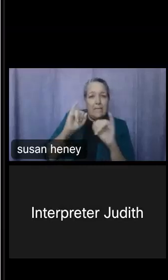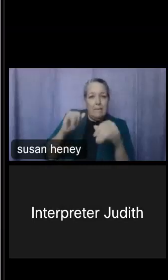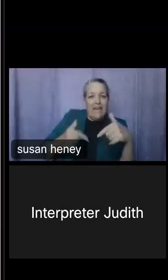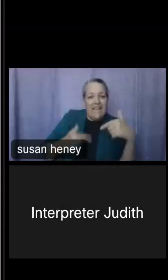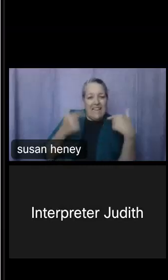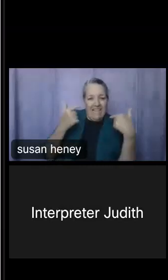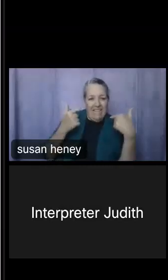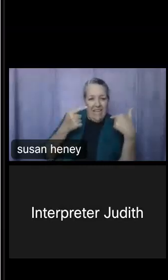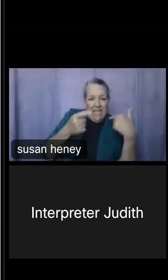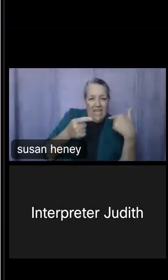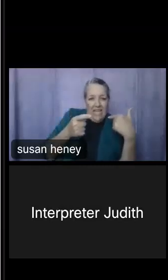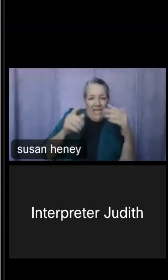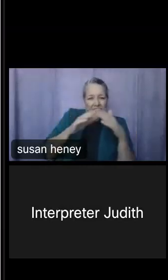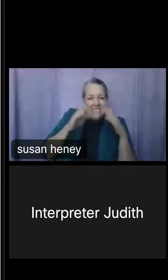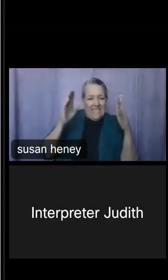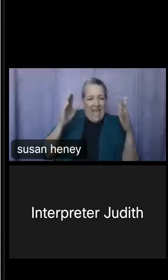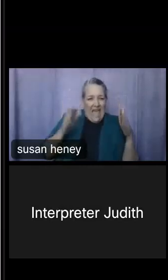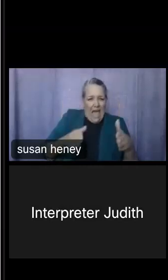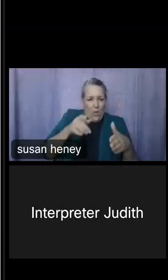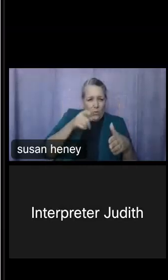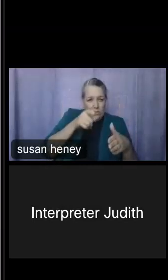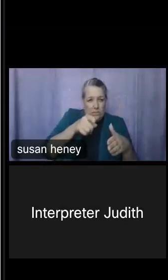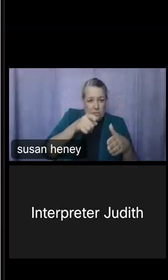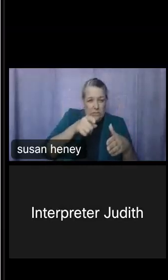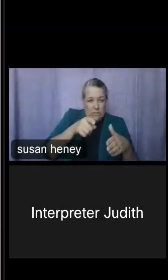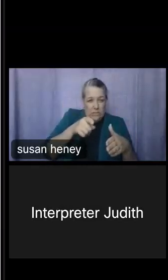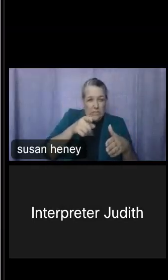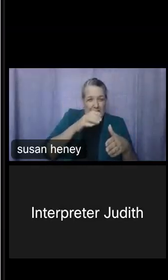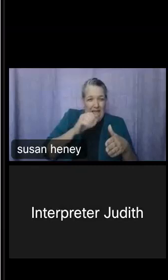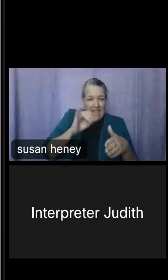house with the house icon, and the t-shirt is more about self-care.